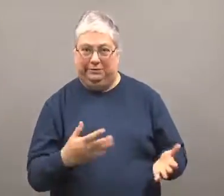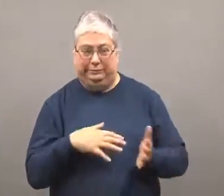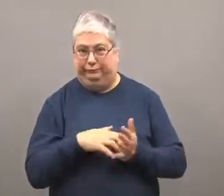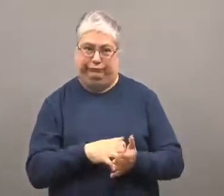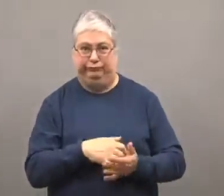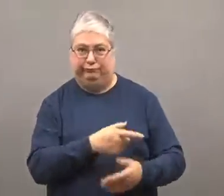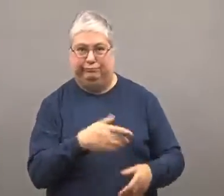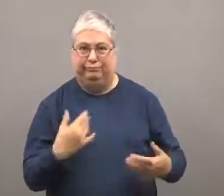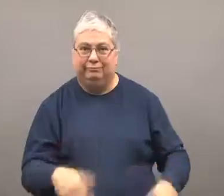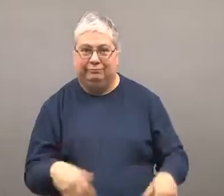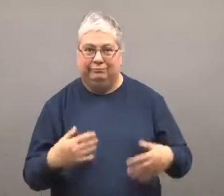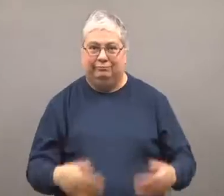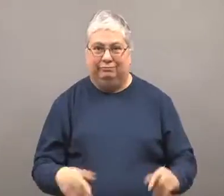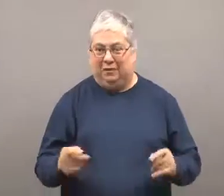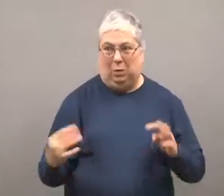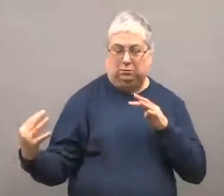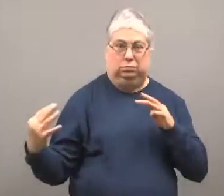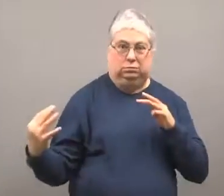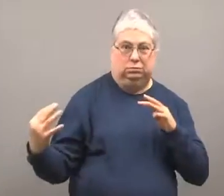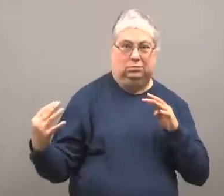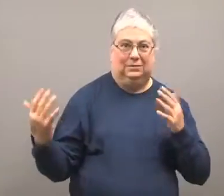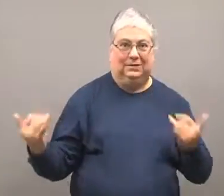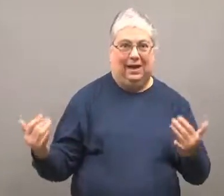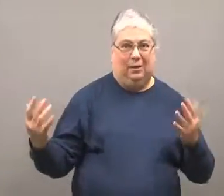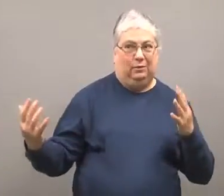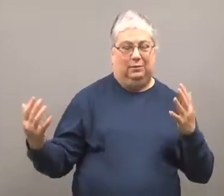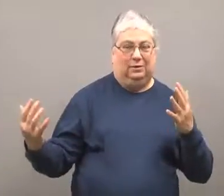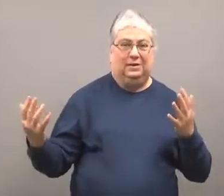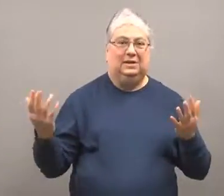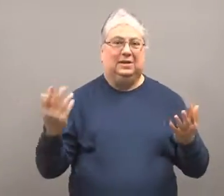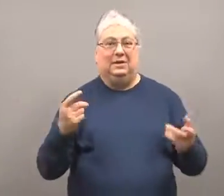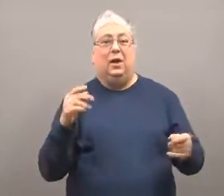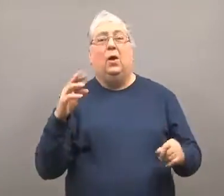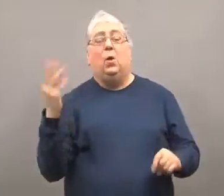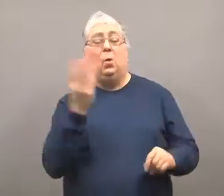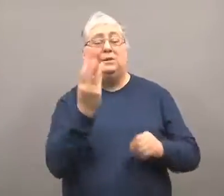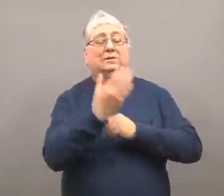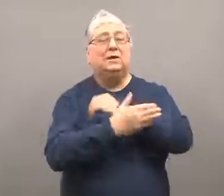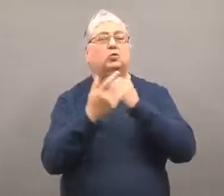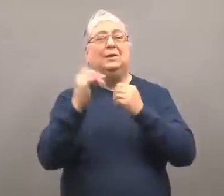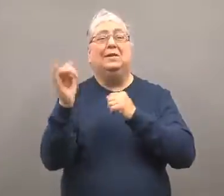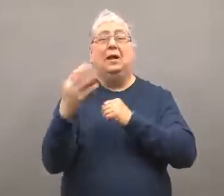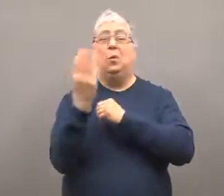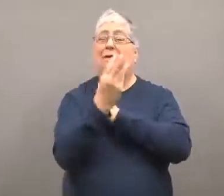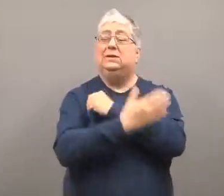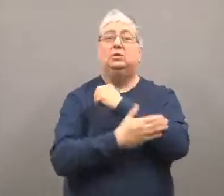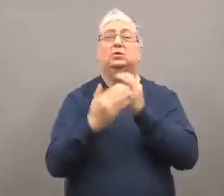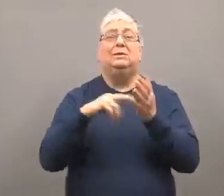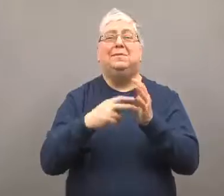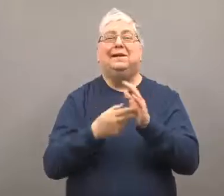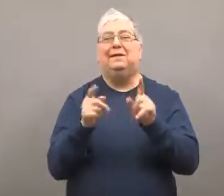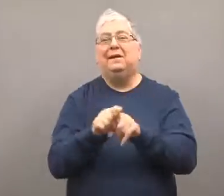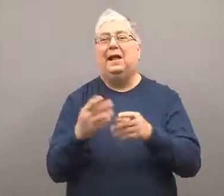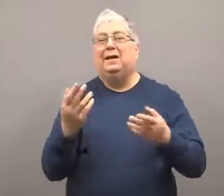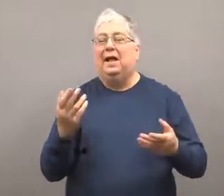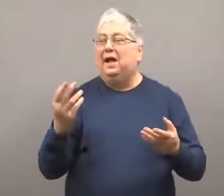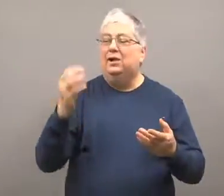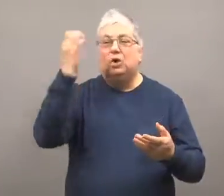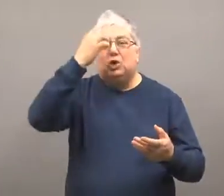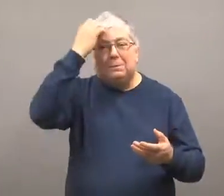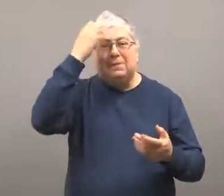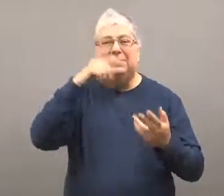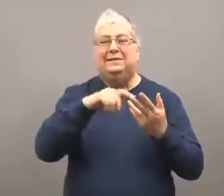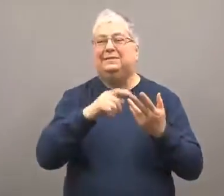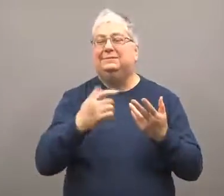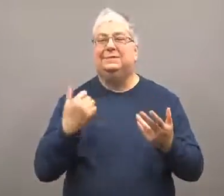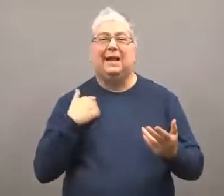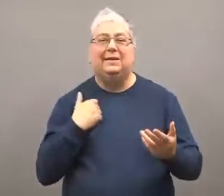It's a weak force, and now both sides are ready for war.